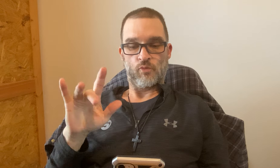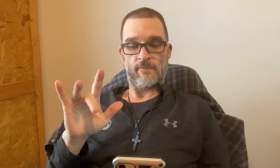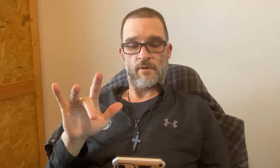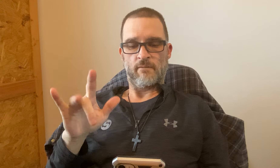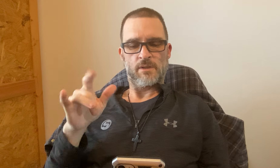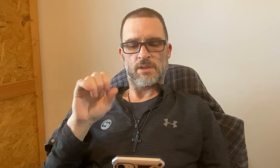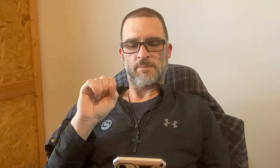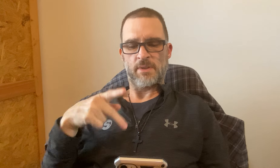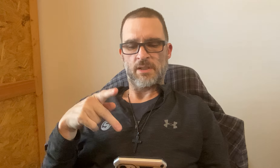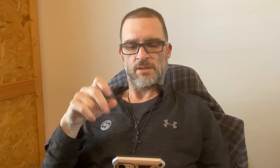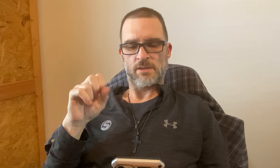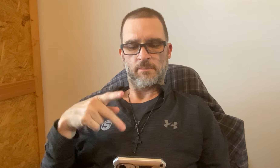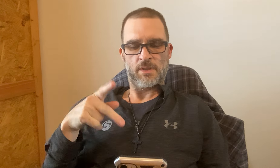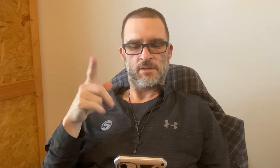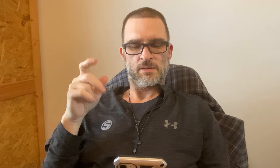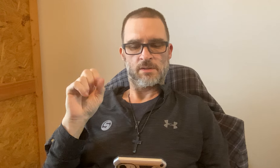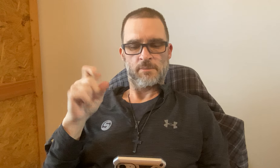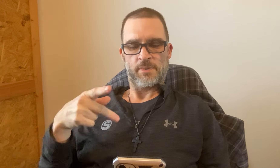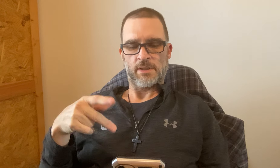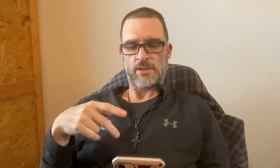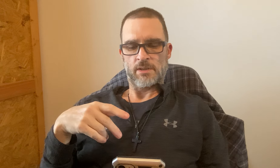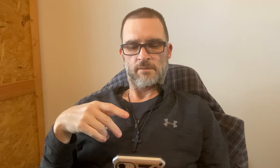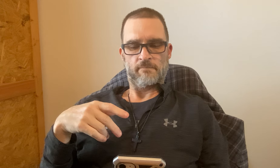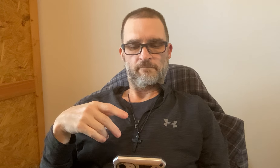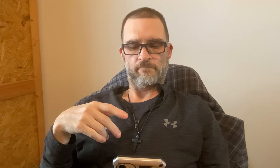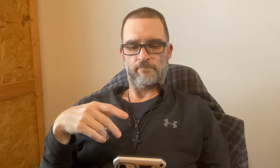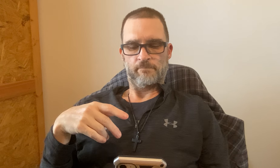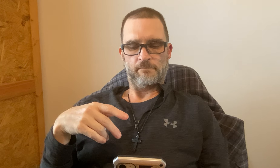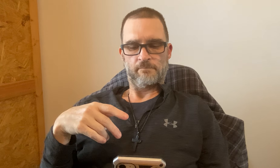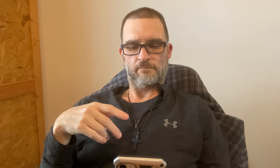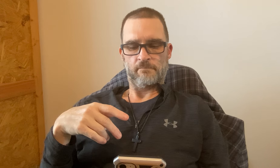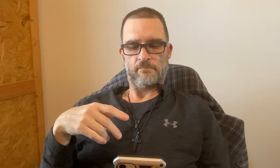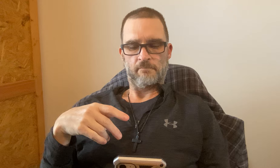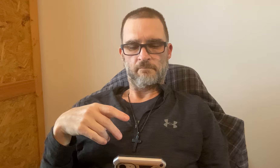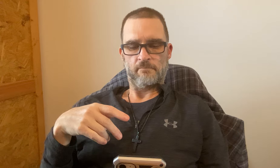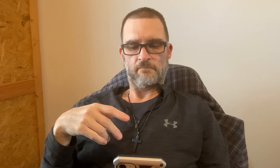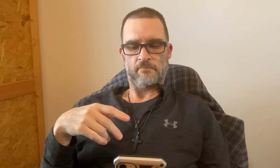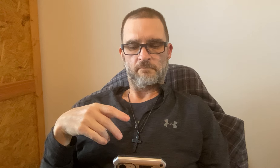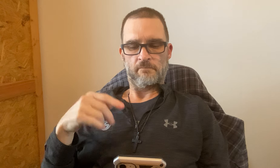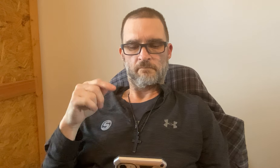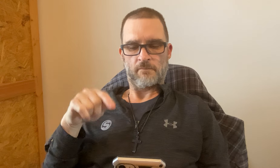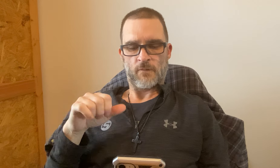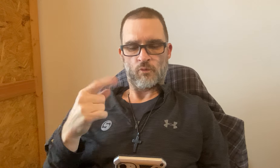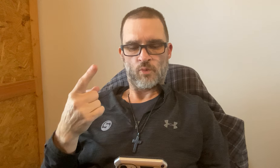23, 25-- that's in St Petersburg. That's St Pete.